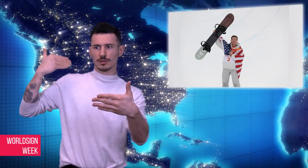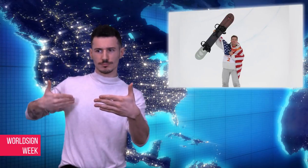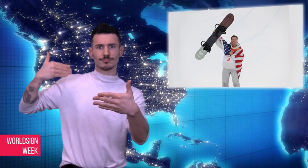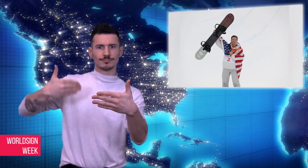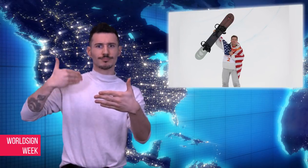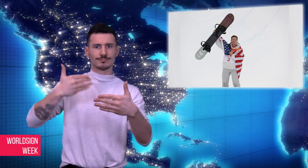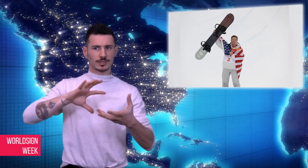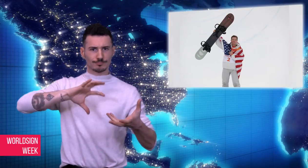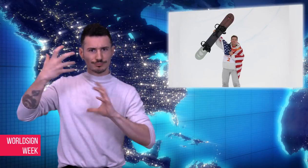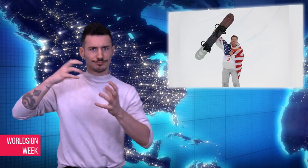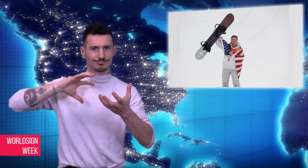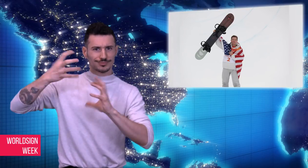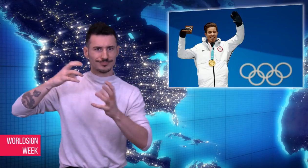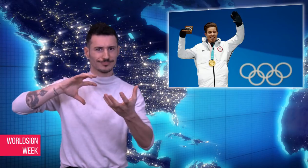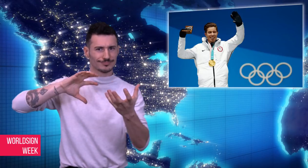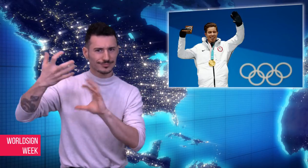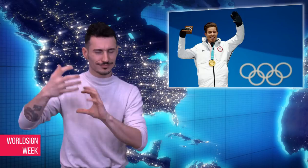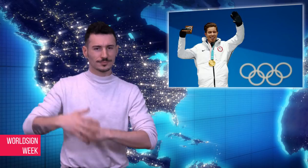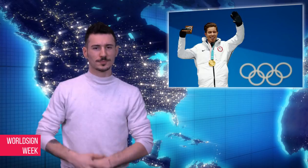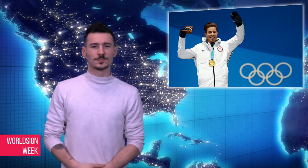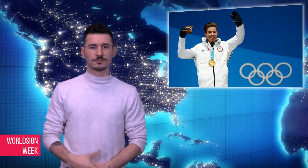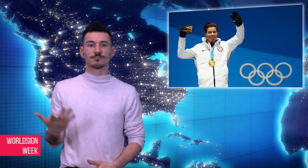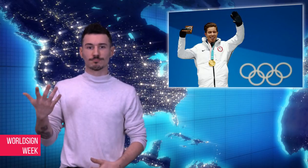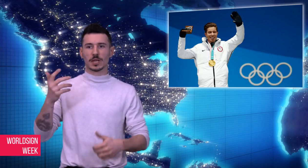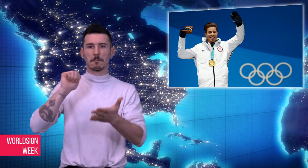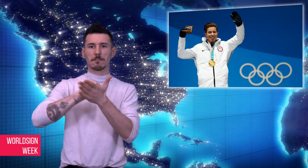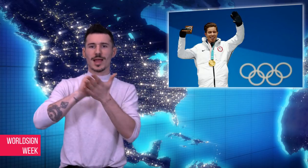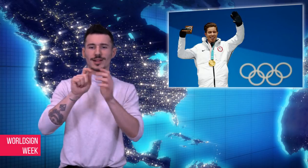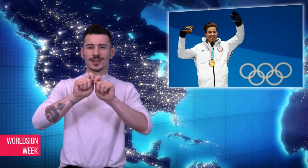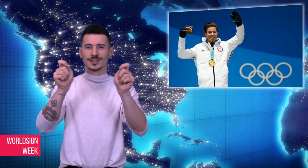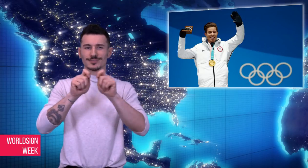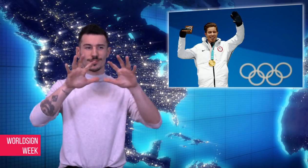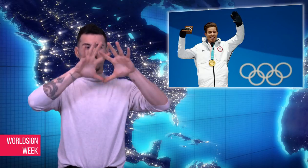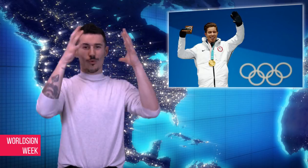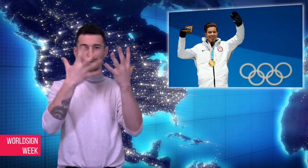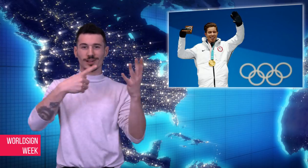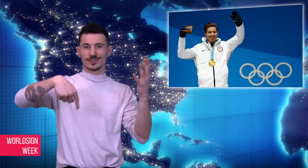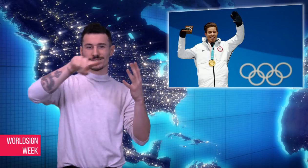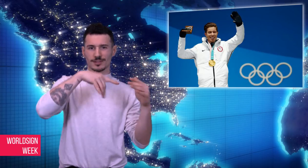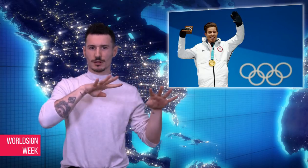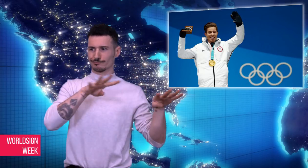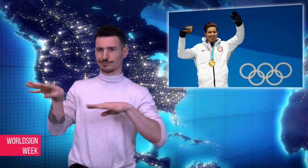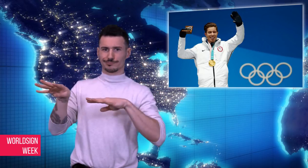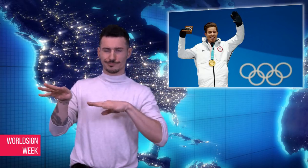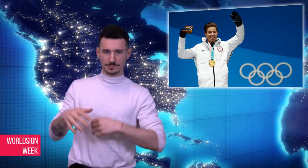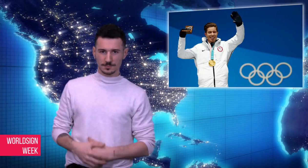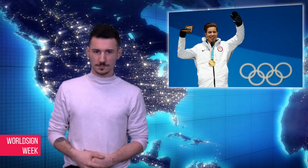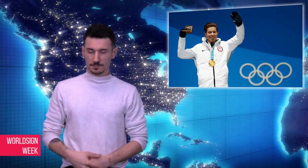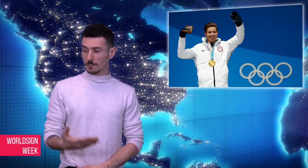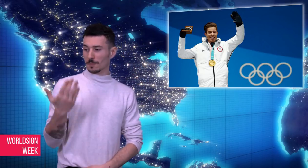Olympians in the recent days that made